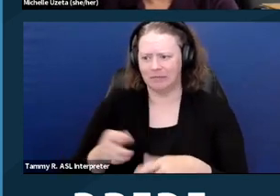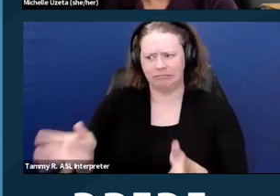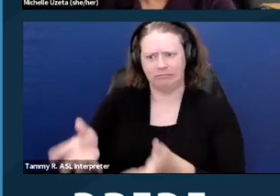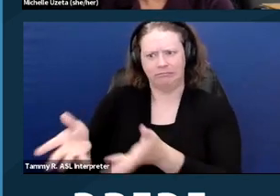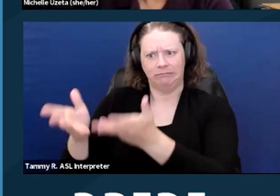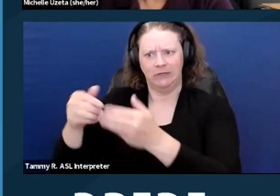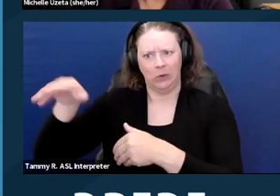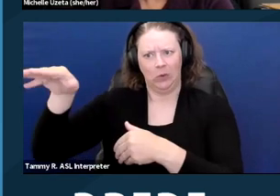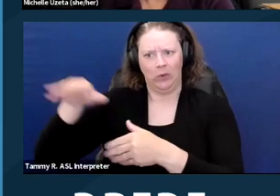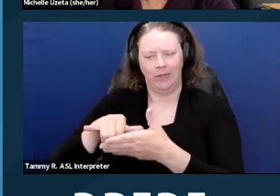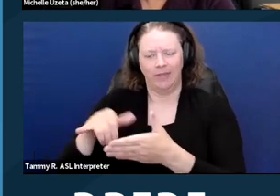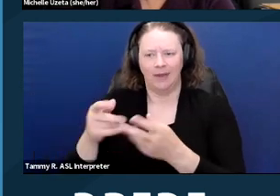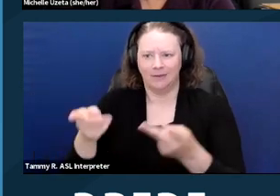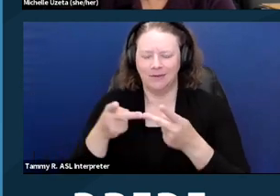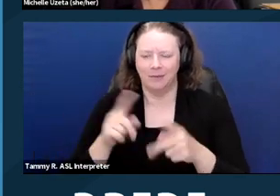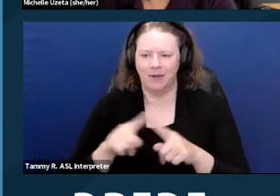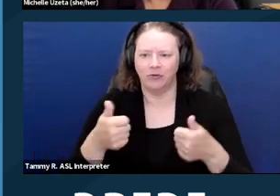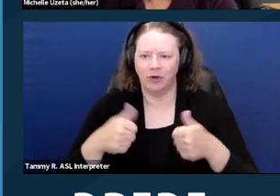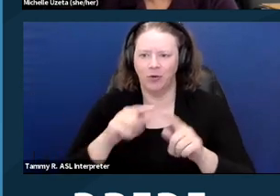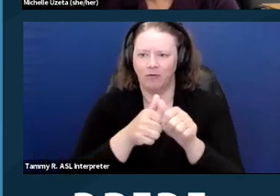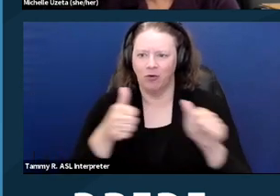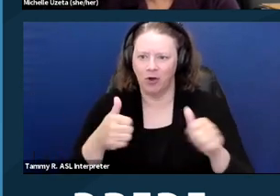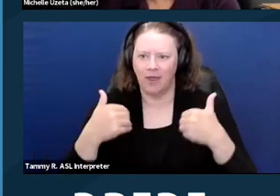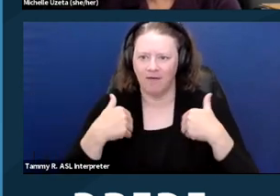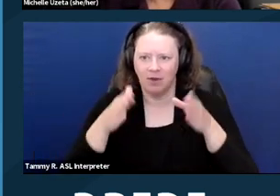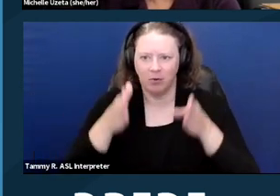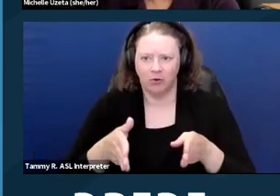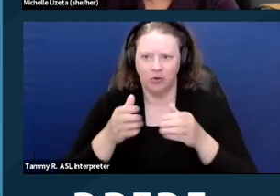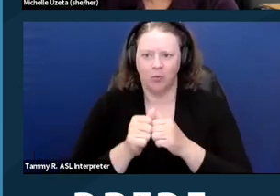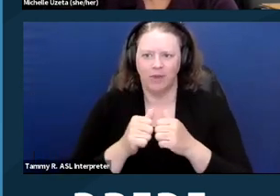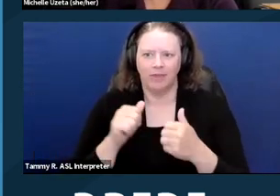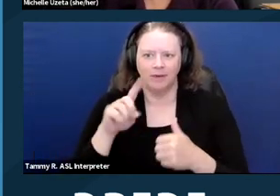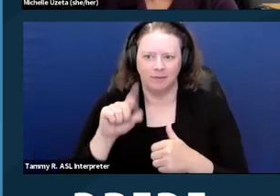but they were trying to avoid having somebody with a disability in their particular complex.